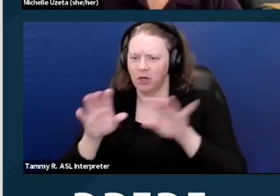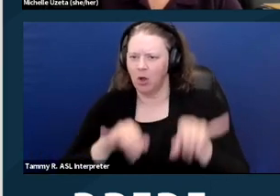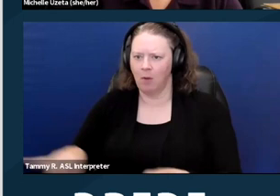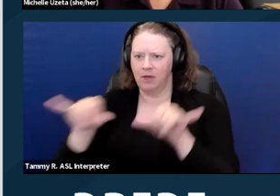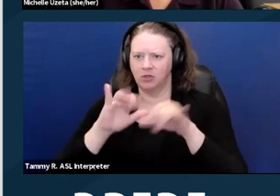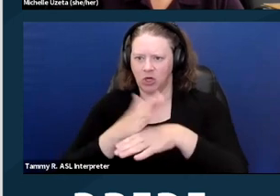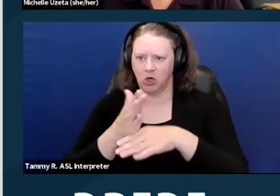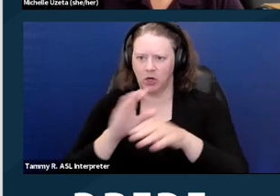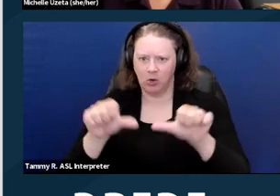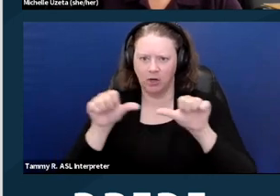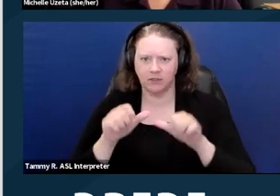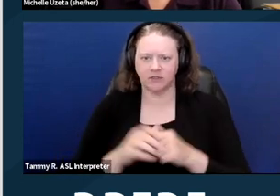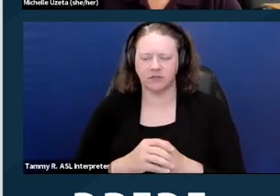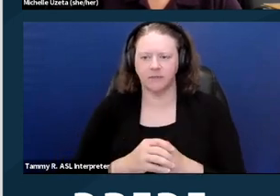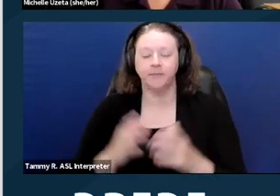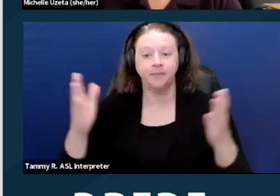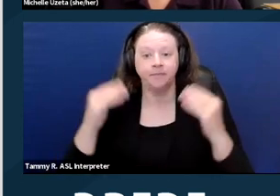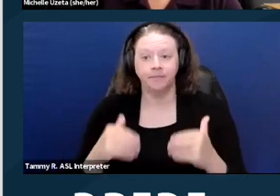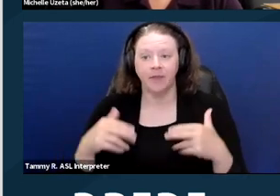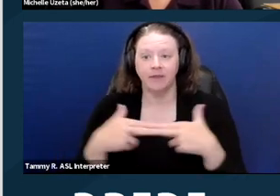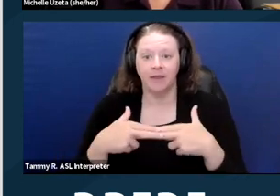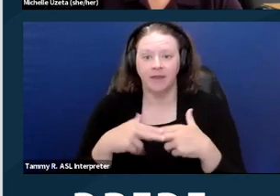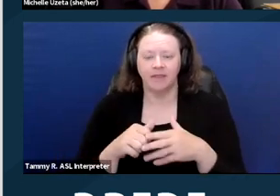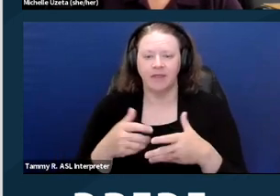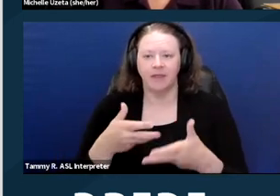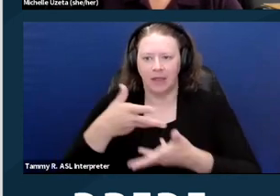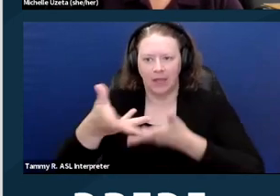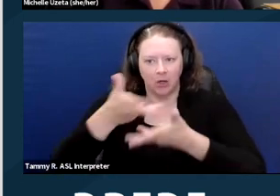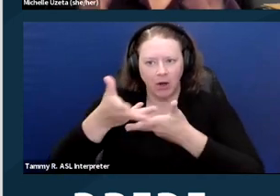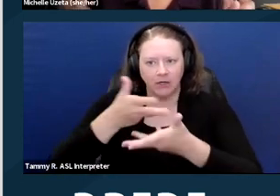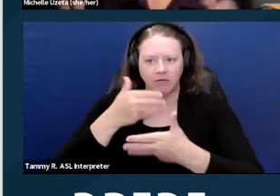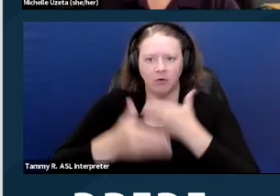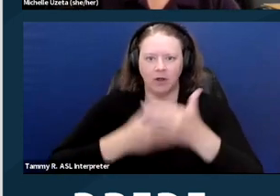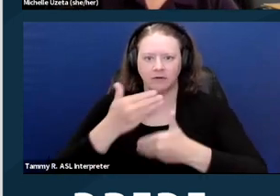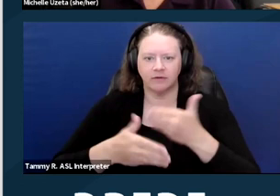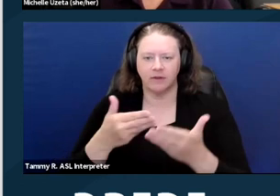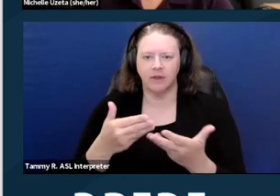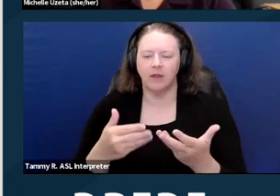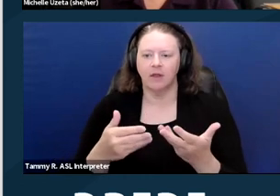The interactive process is... The failure to engage in the interactive process